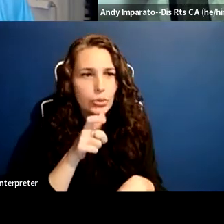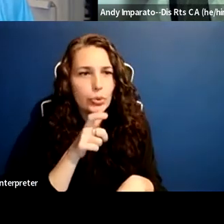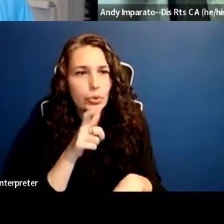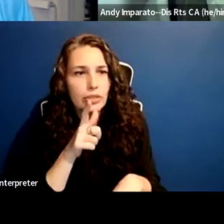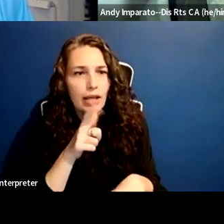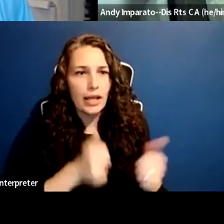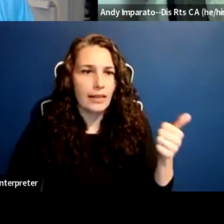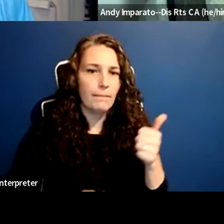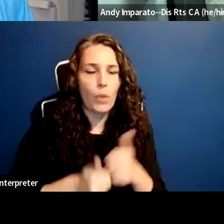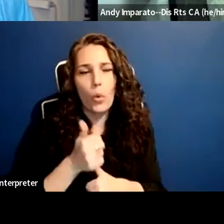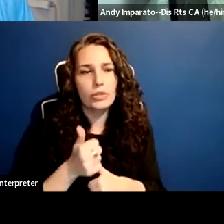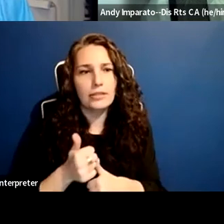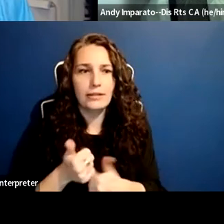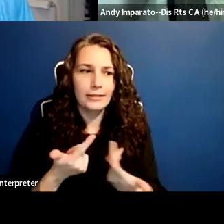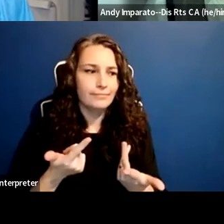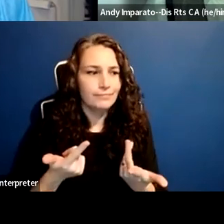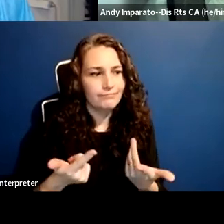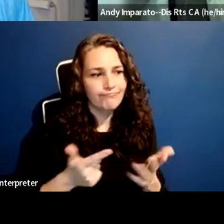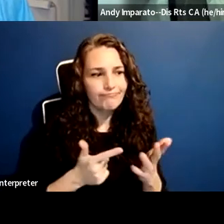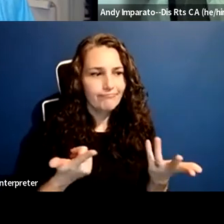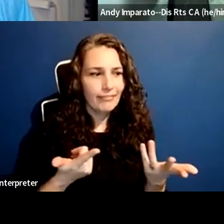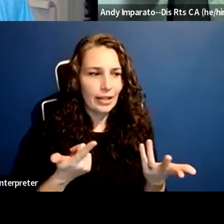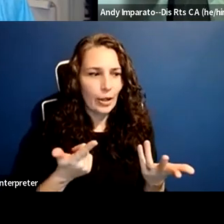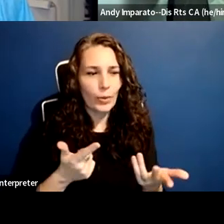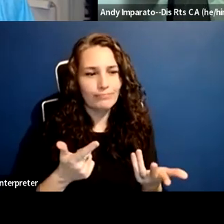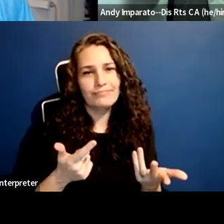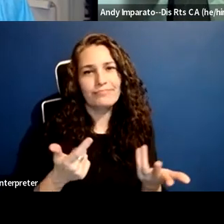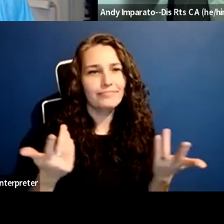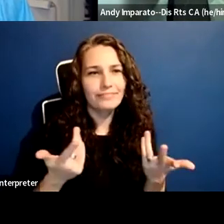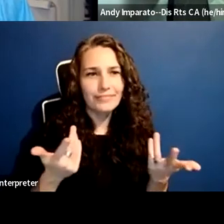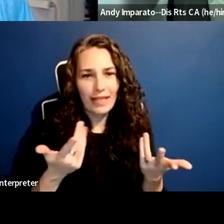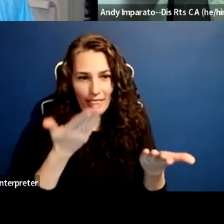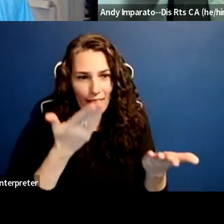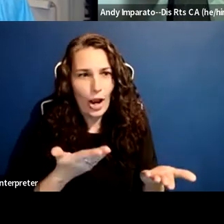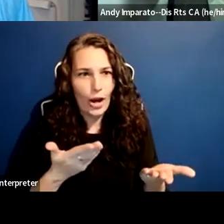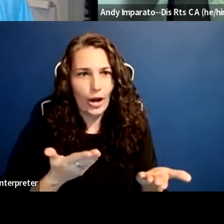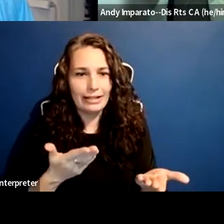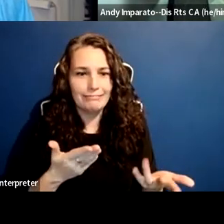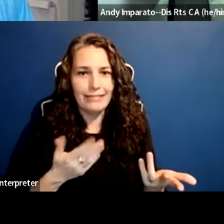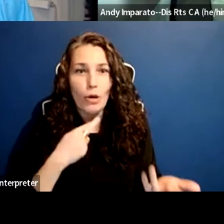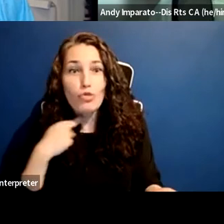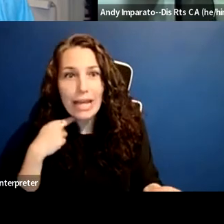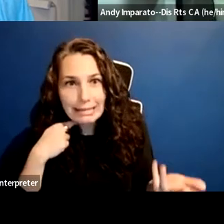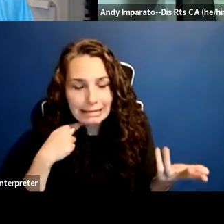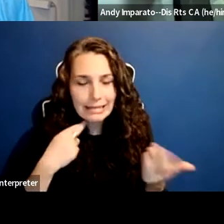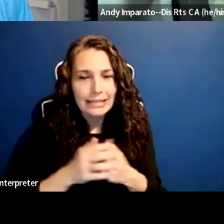Yes, and I think the other point that Andy made is it's many areas that are being attacked.